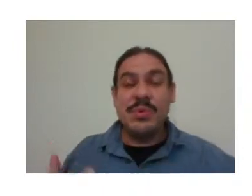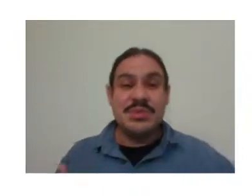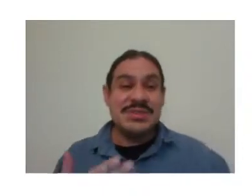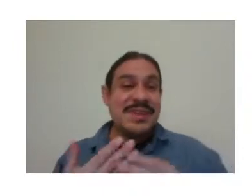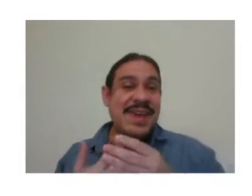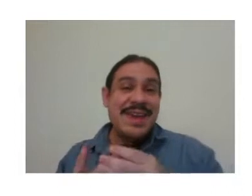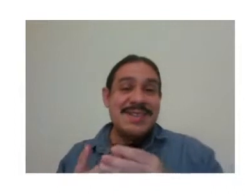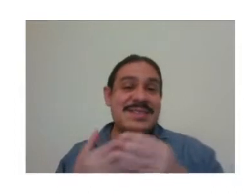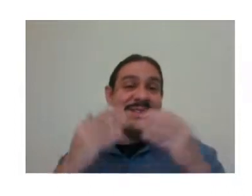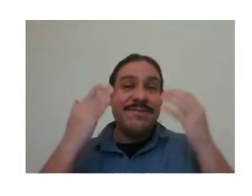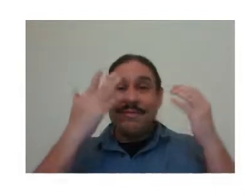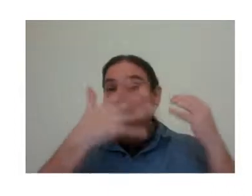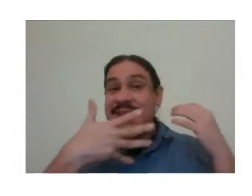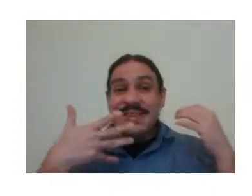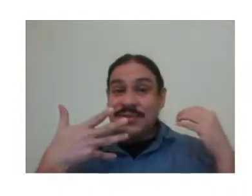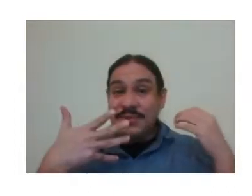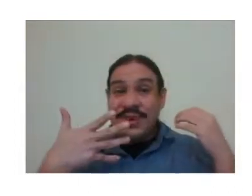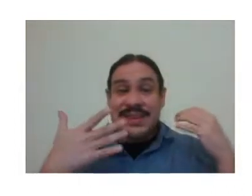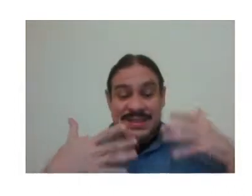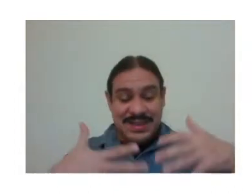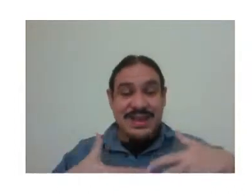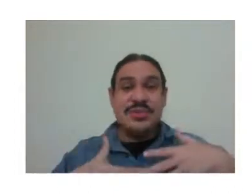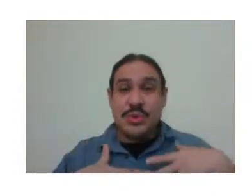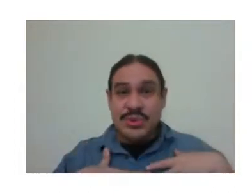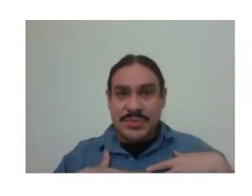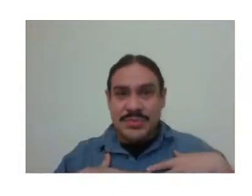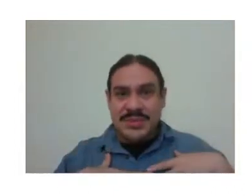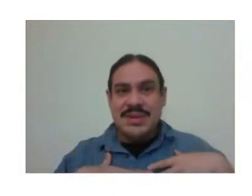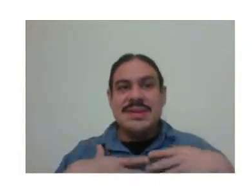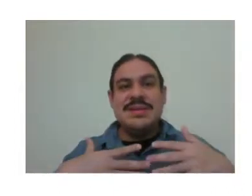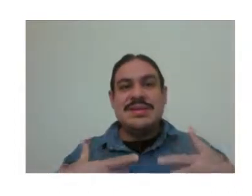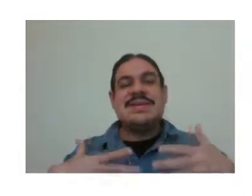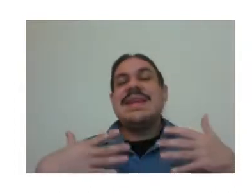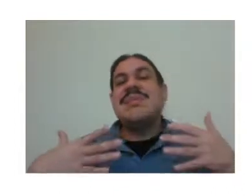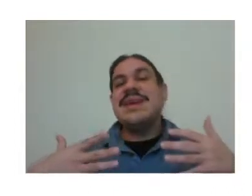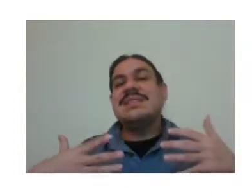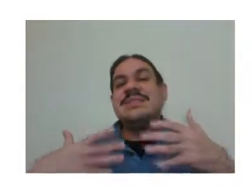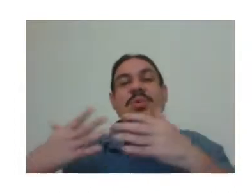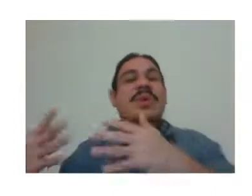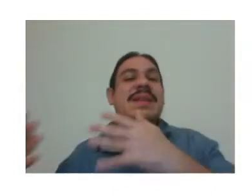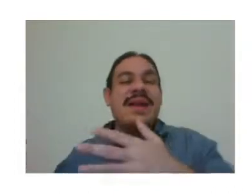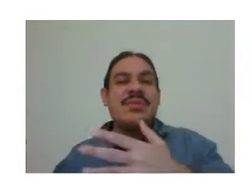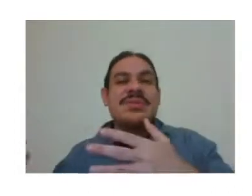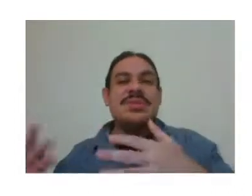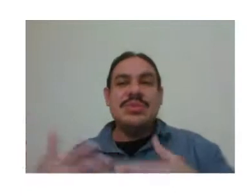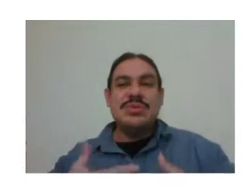motions of hands, of - of your face, and torso. Same as spoken languages use